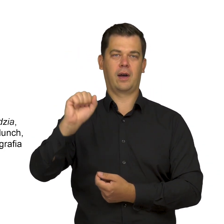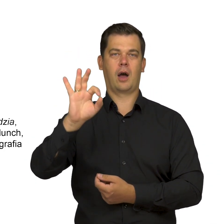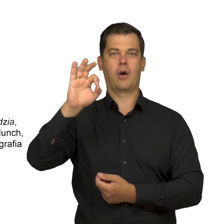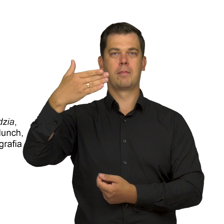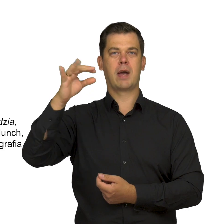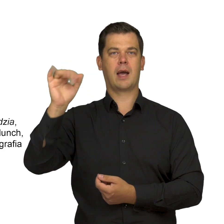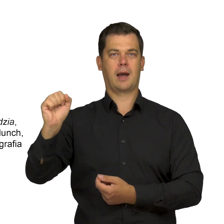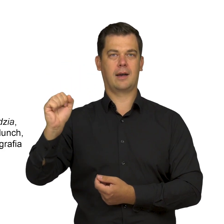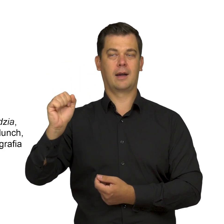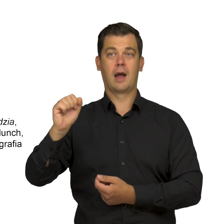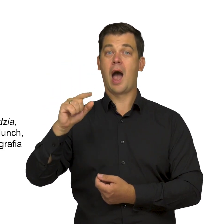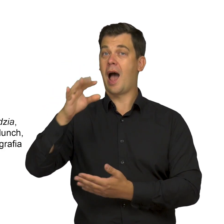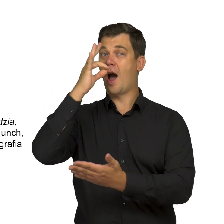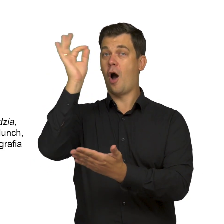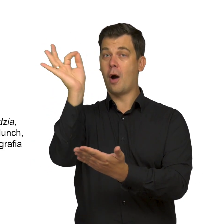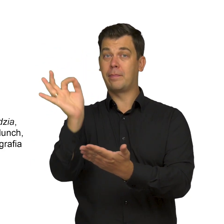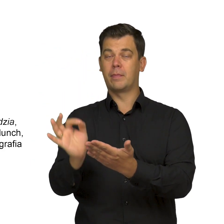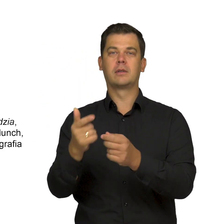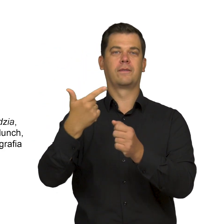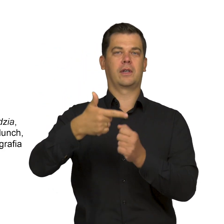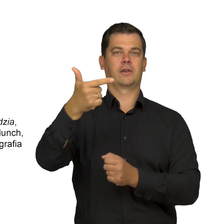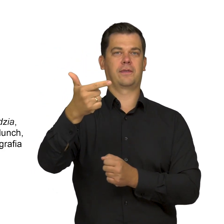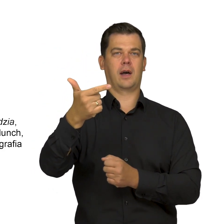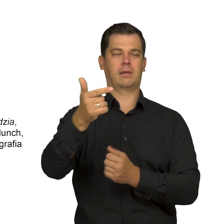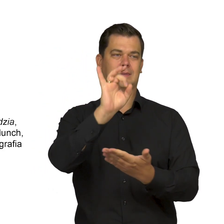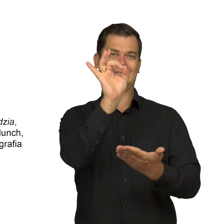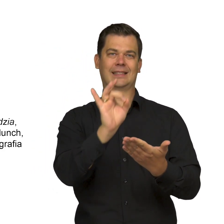and was illustrated by 22 lithographs.